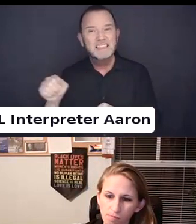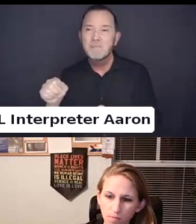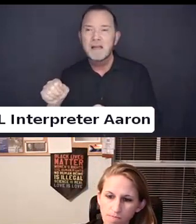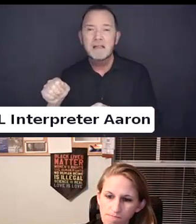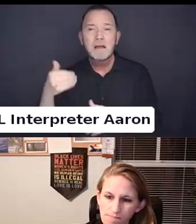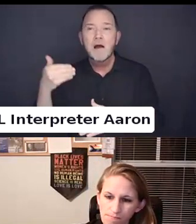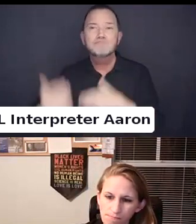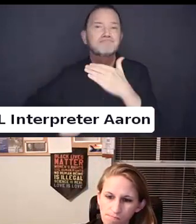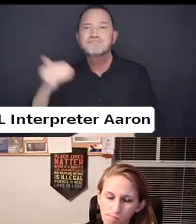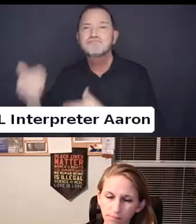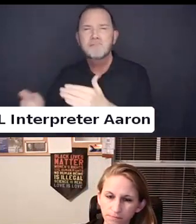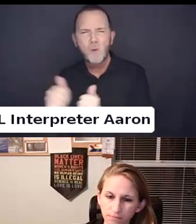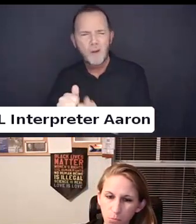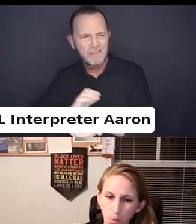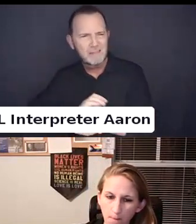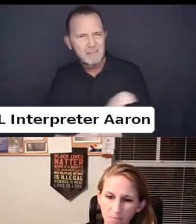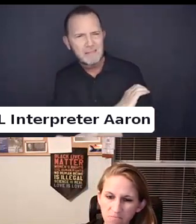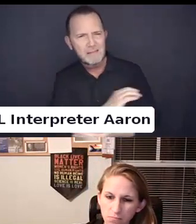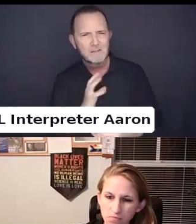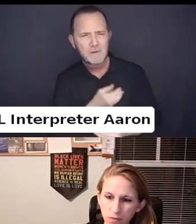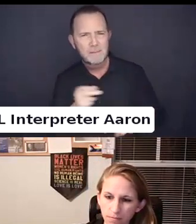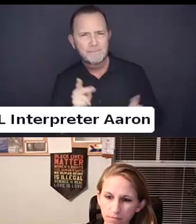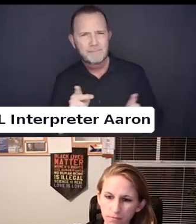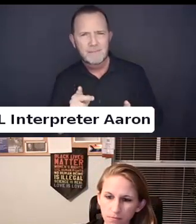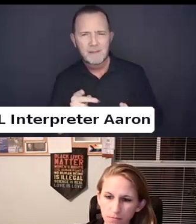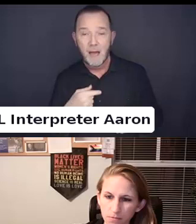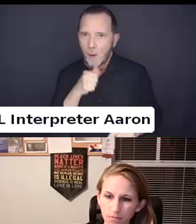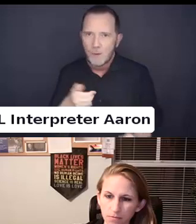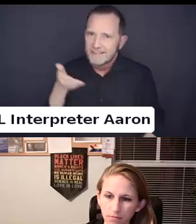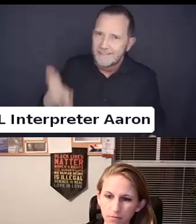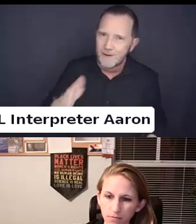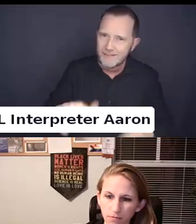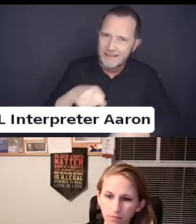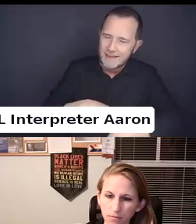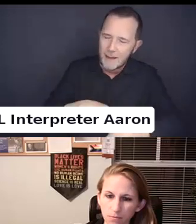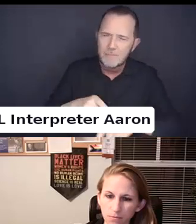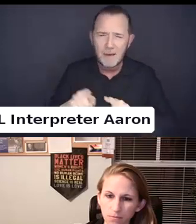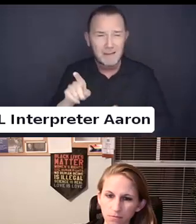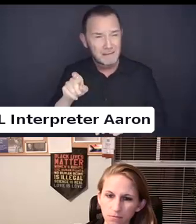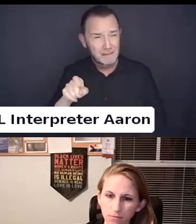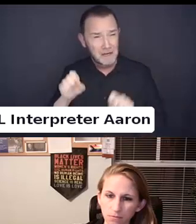We could have prevented it but I was not there. I think we could talk about it more.